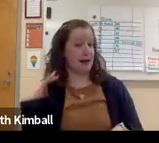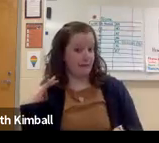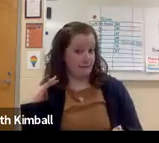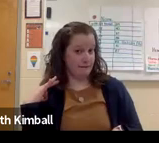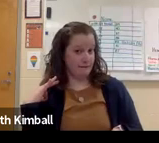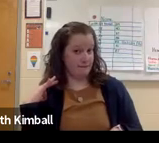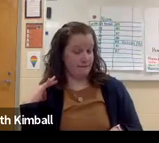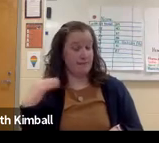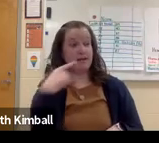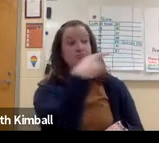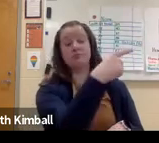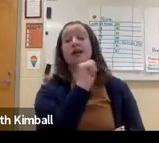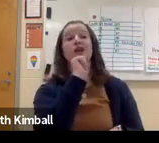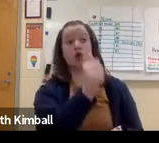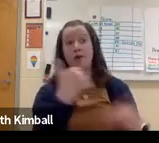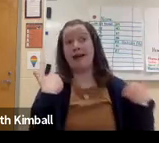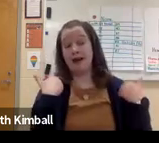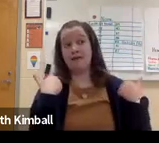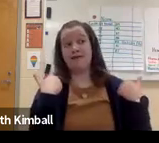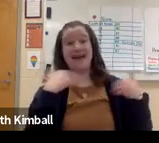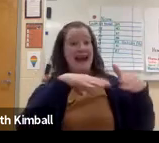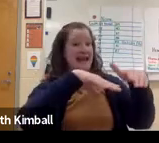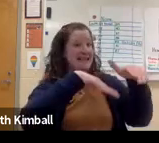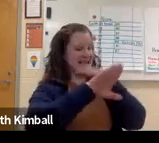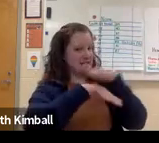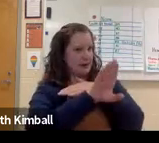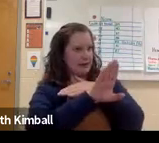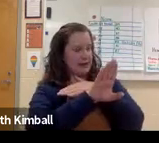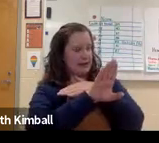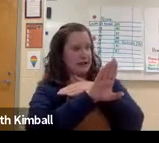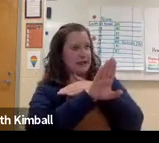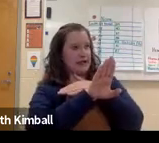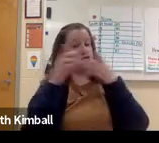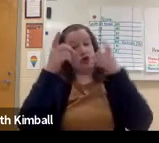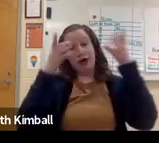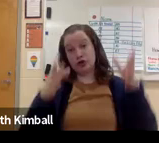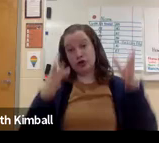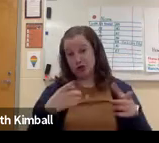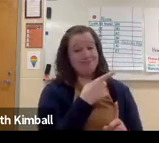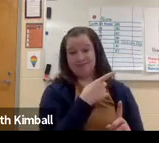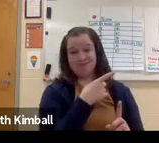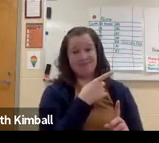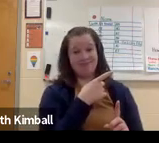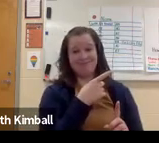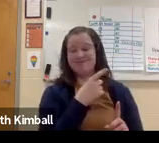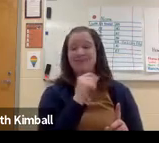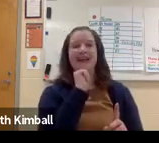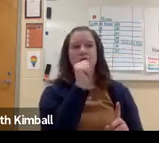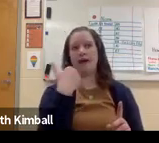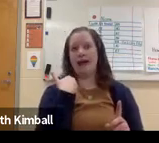They don't have a Deaf person on staff, and they do not have an accessibility director.